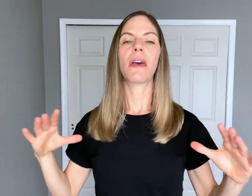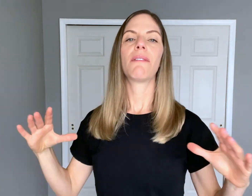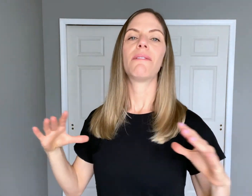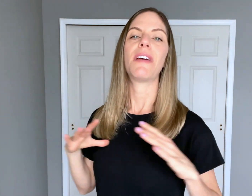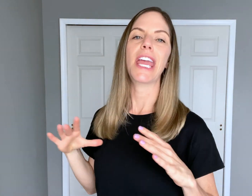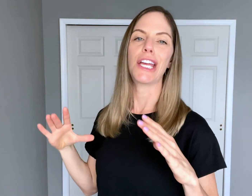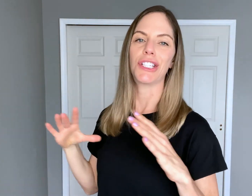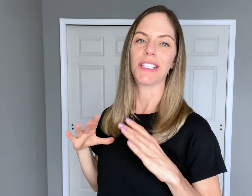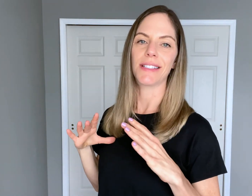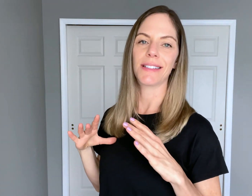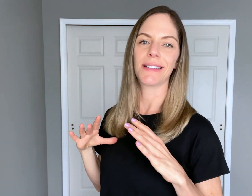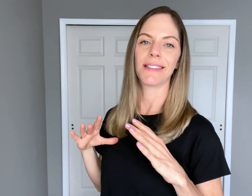"Vacation"